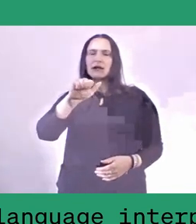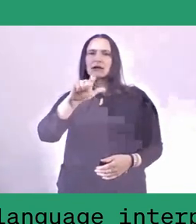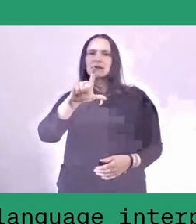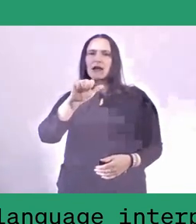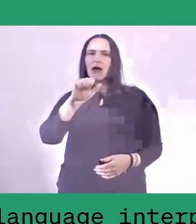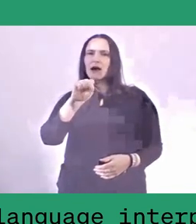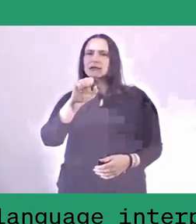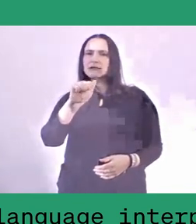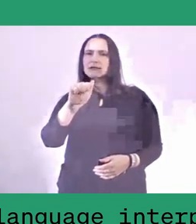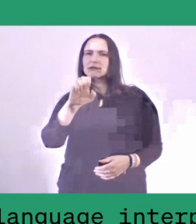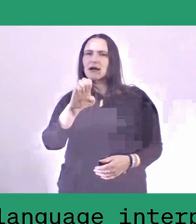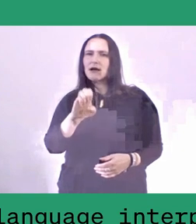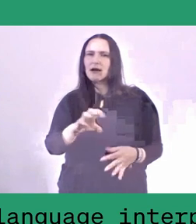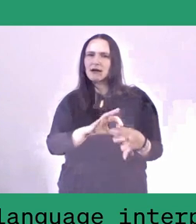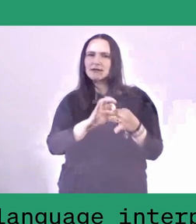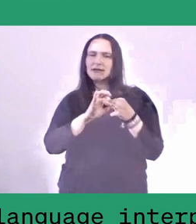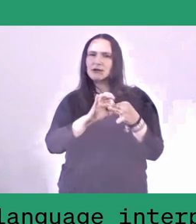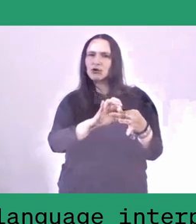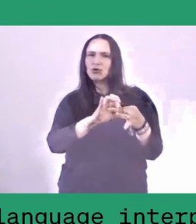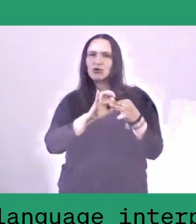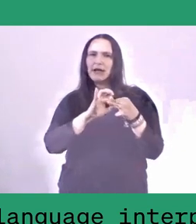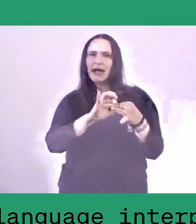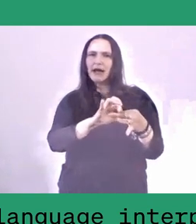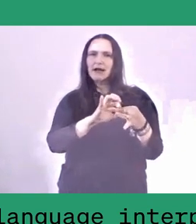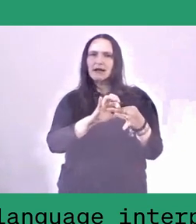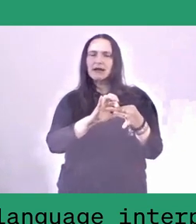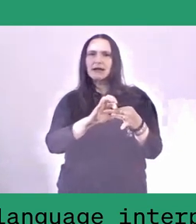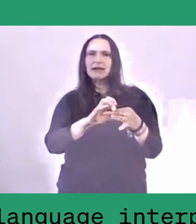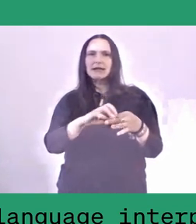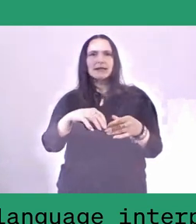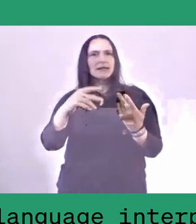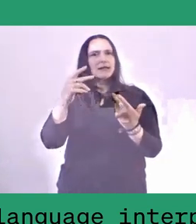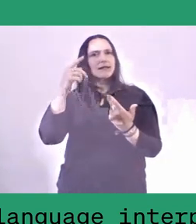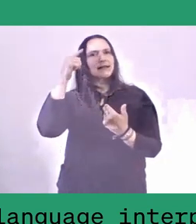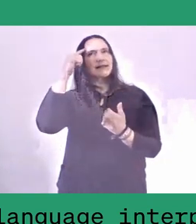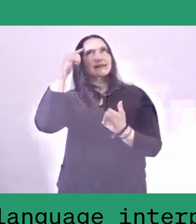how it's related to the belief of people in Salassae